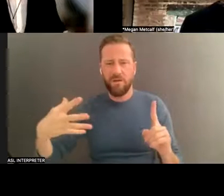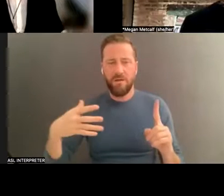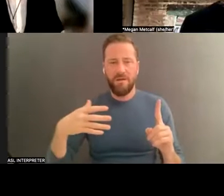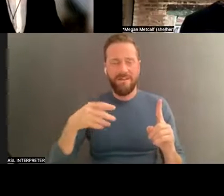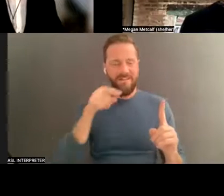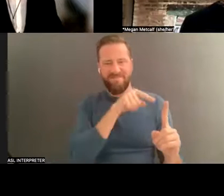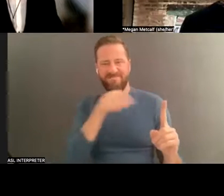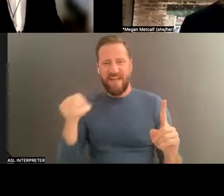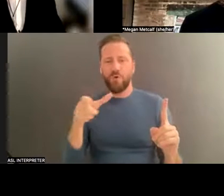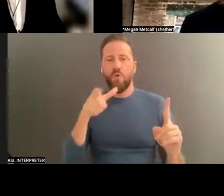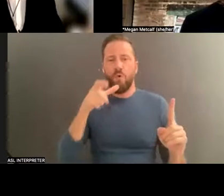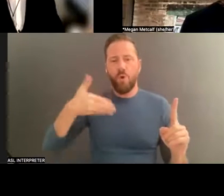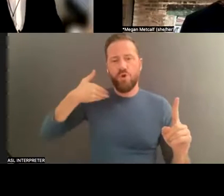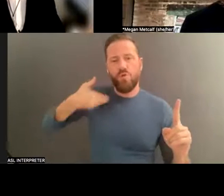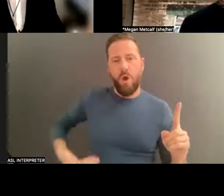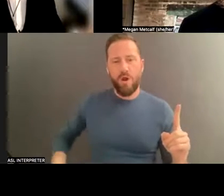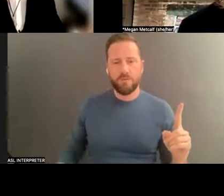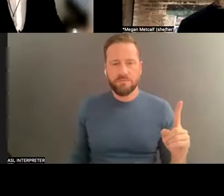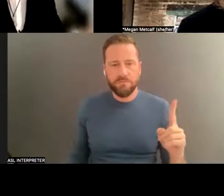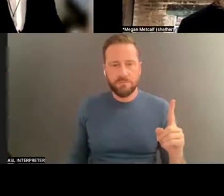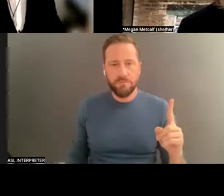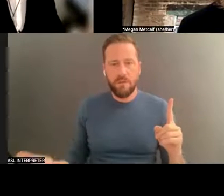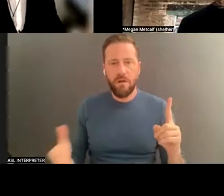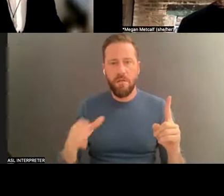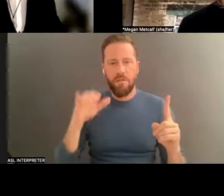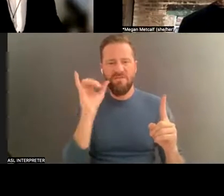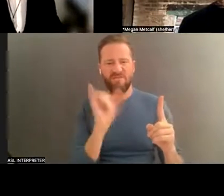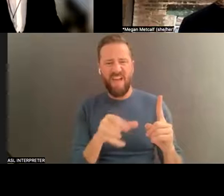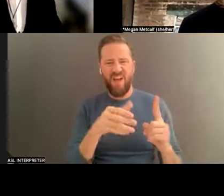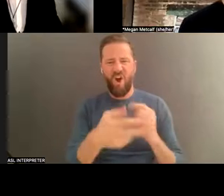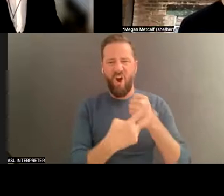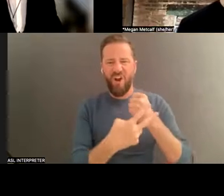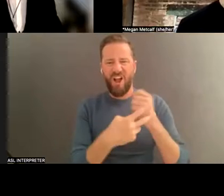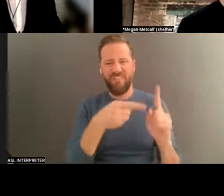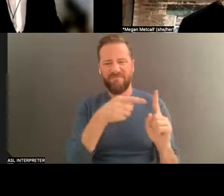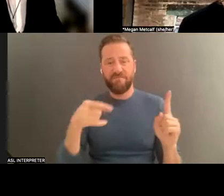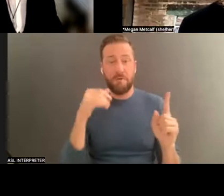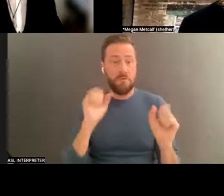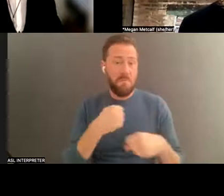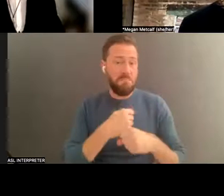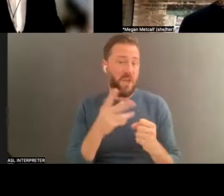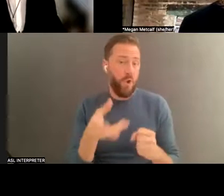An archive is -- you know, you can make an archive out of your personal life, you can make an archive